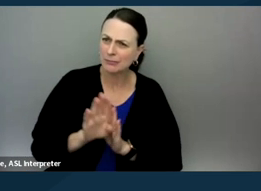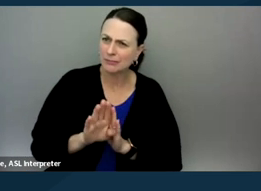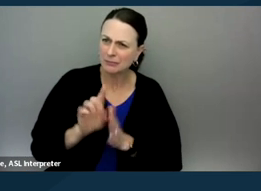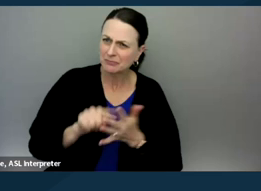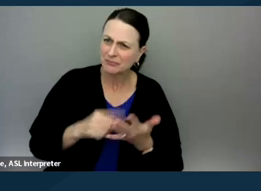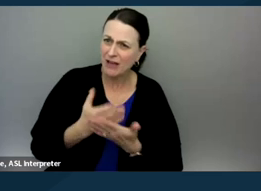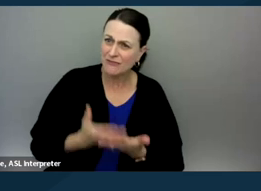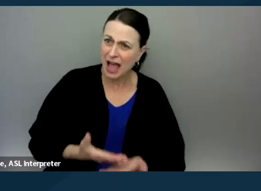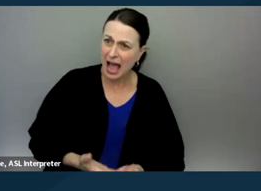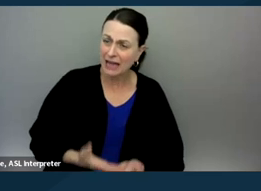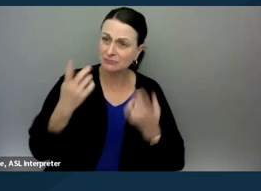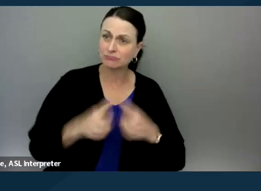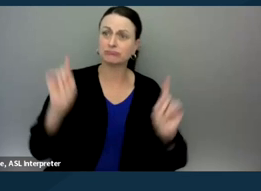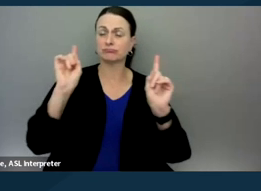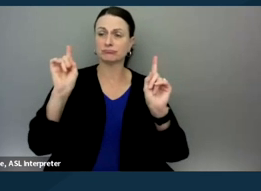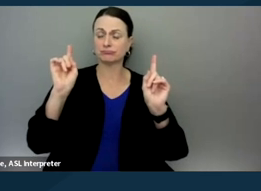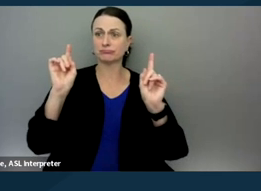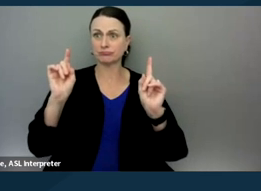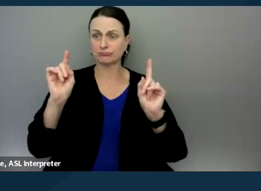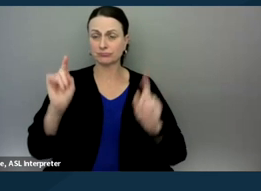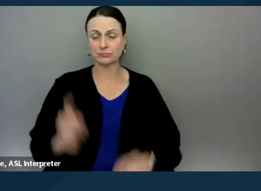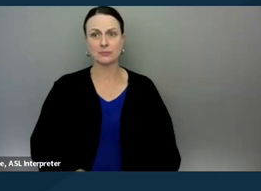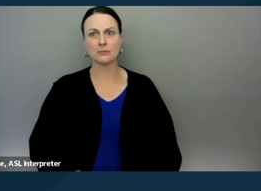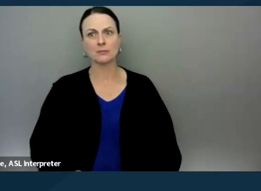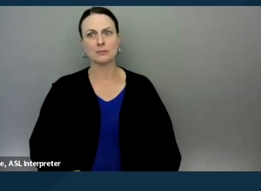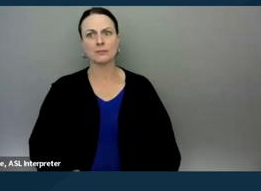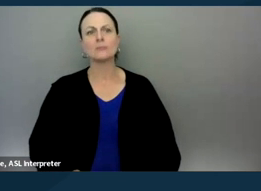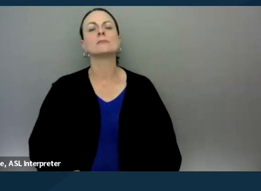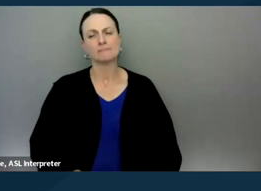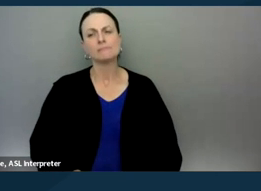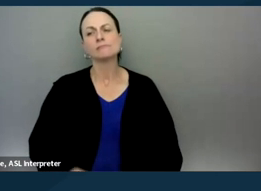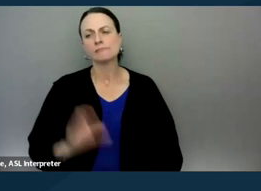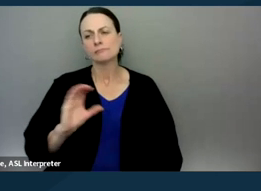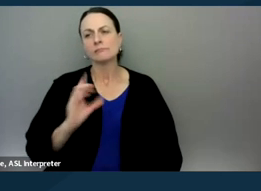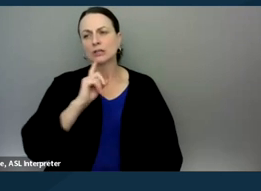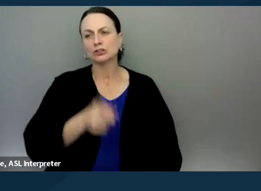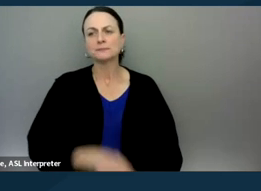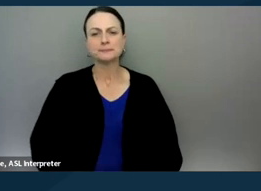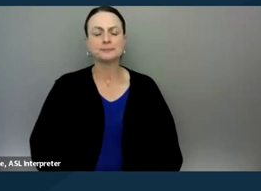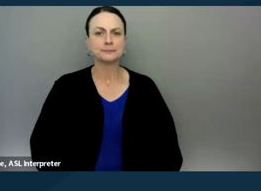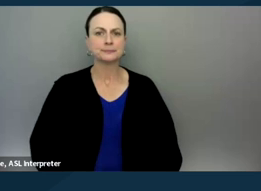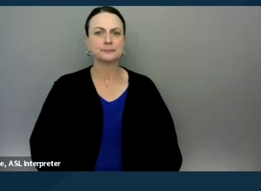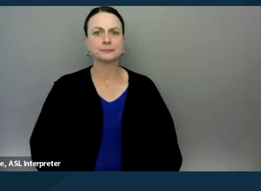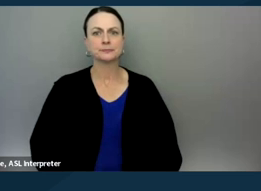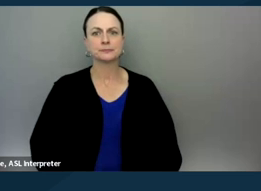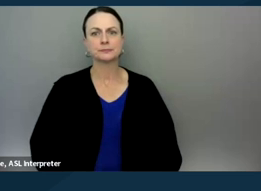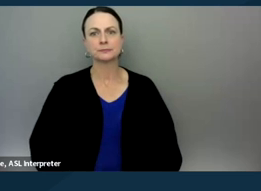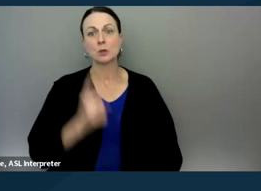that got to the ultimate great settlement that we got there? Yeah, sure. And one of my colleagues, now retired,